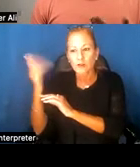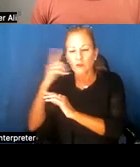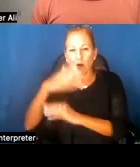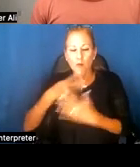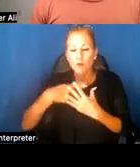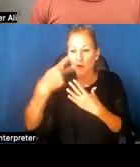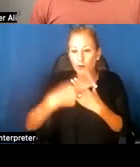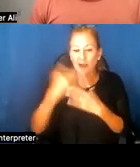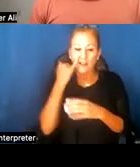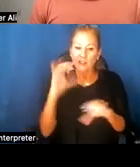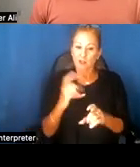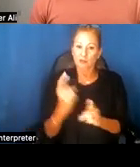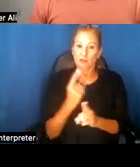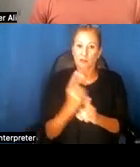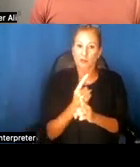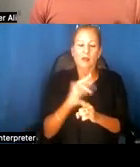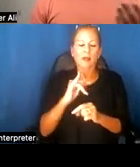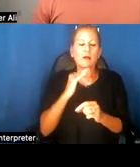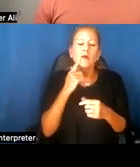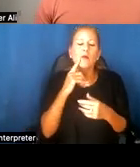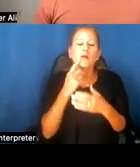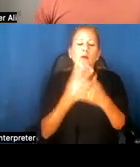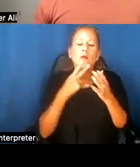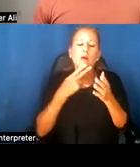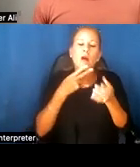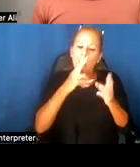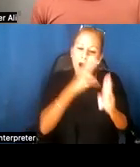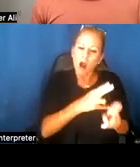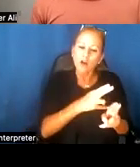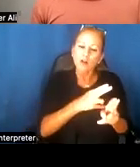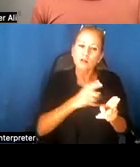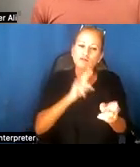if done right, this can both honor the integrity of the stories that have been shared with us,